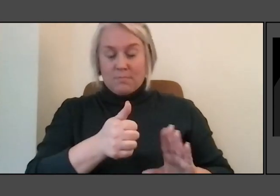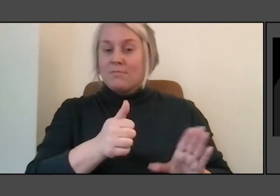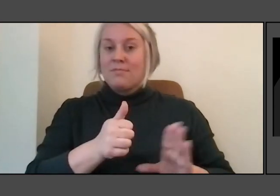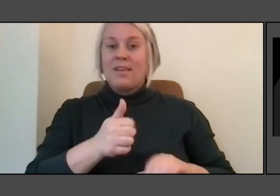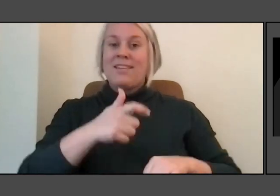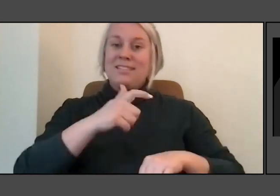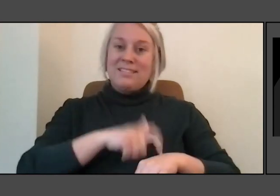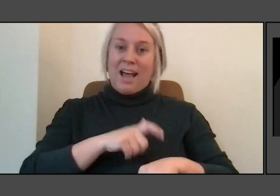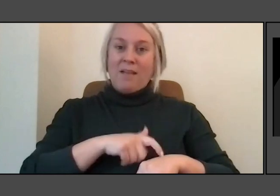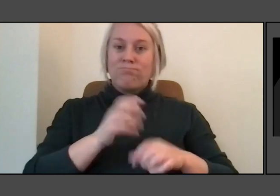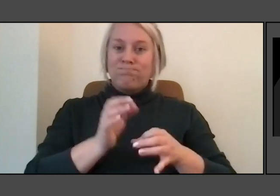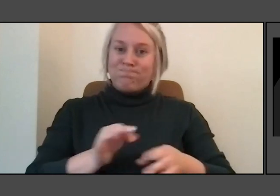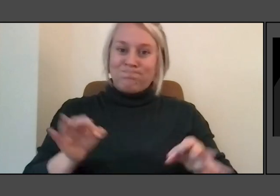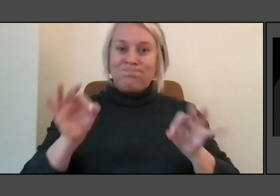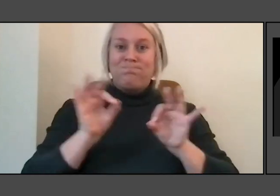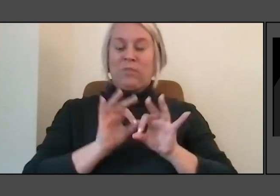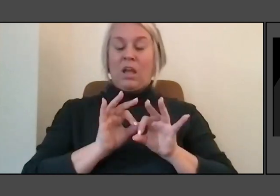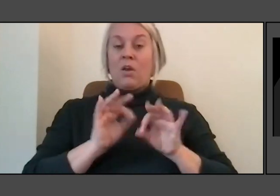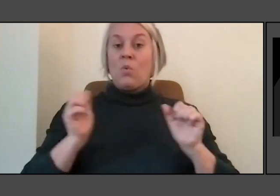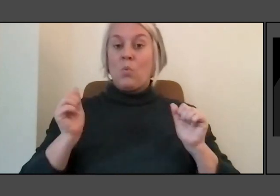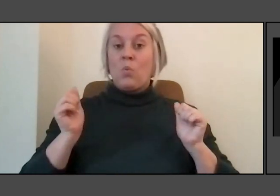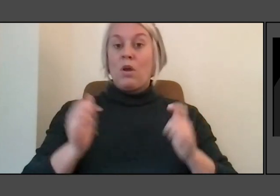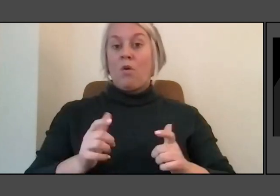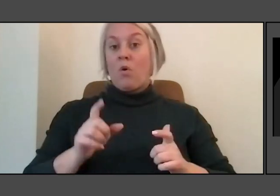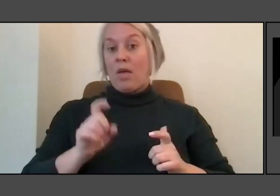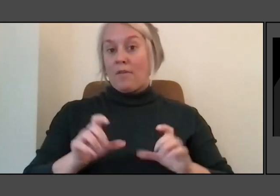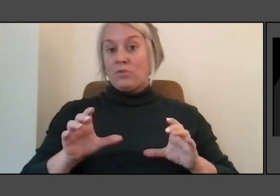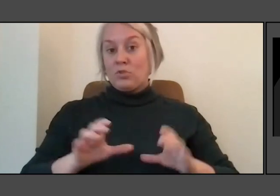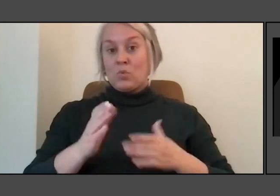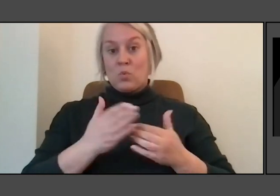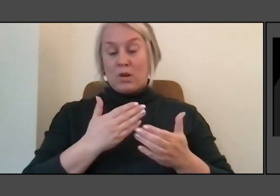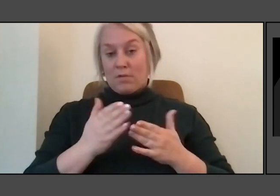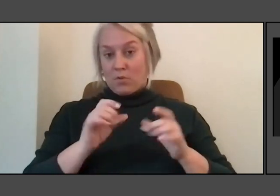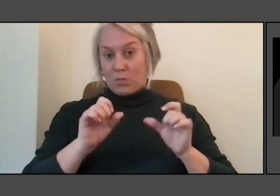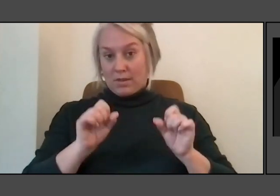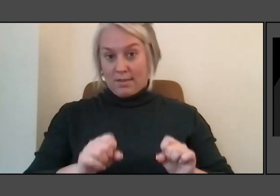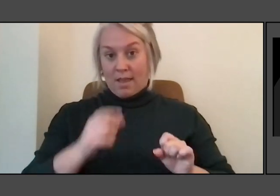We all have to do what we can to help reduce our emissions